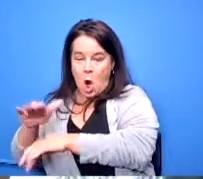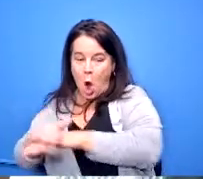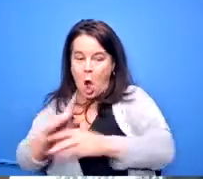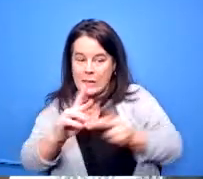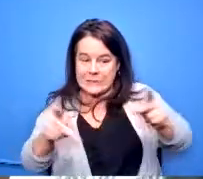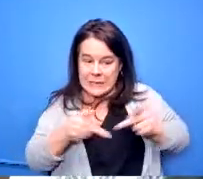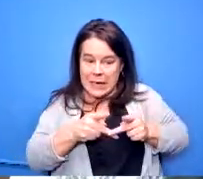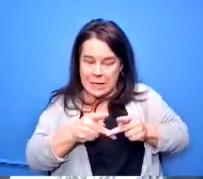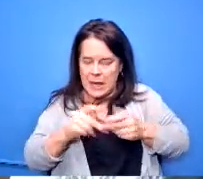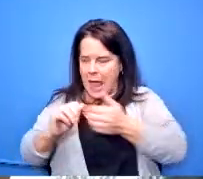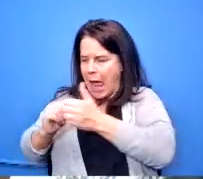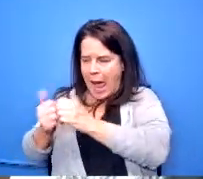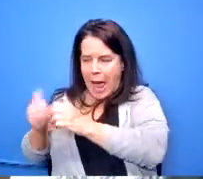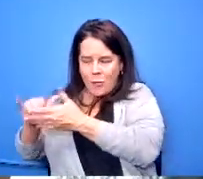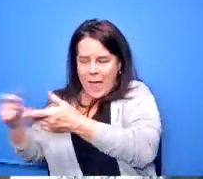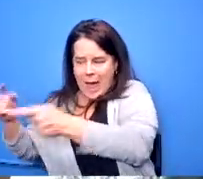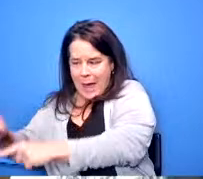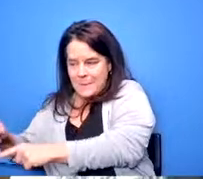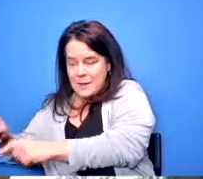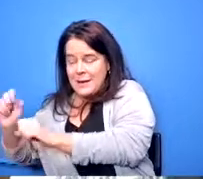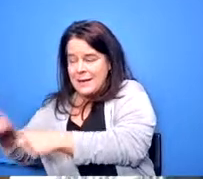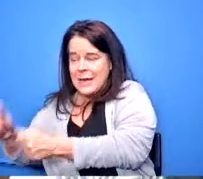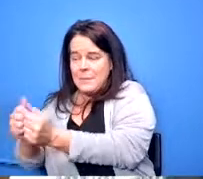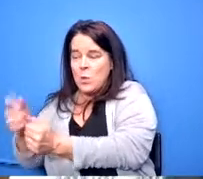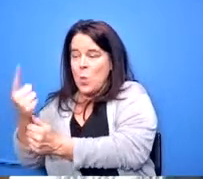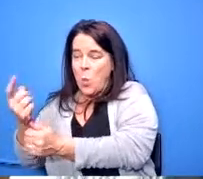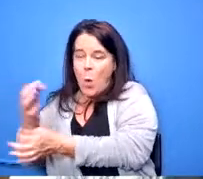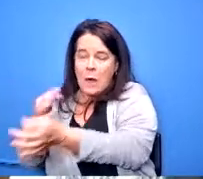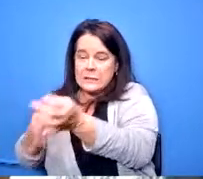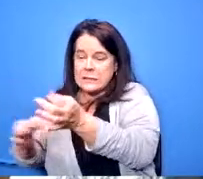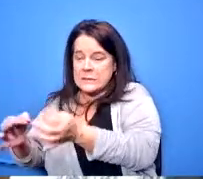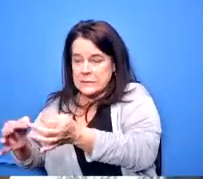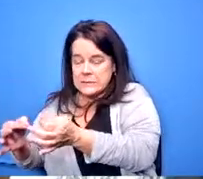can be it could be through one subcontractor could be through five subcontractors it could be